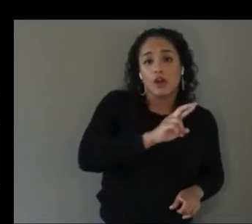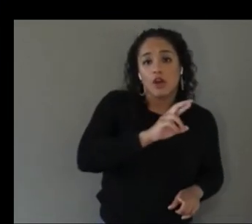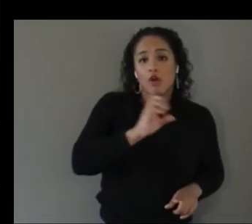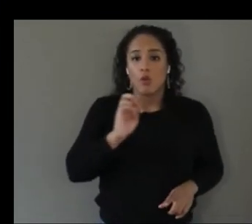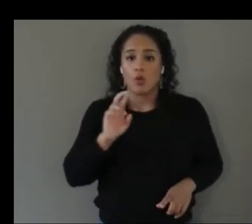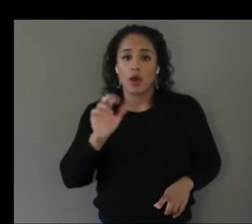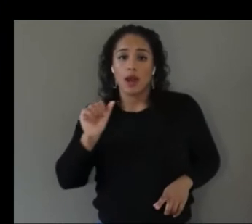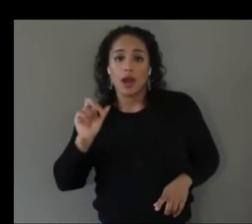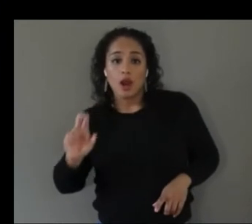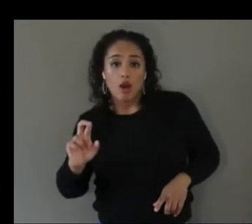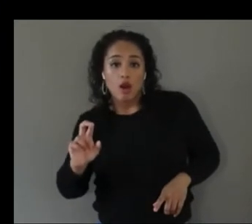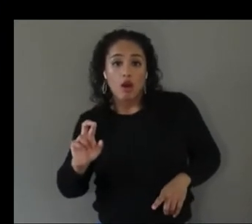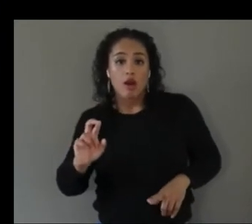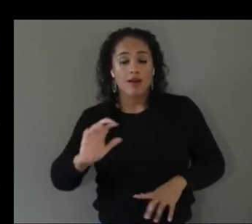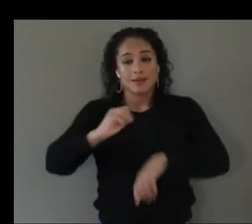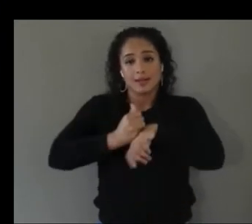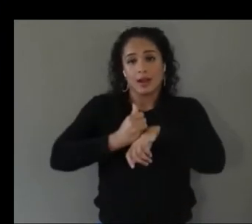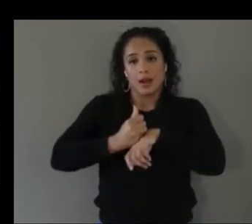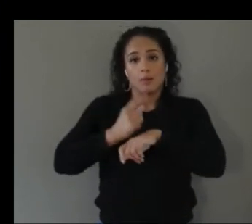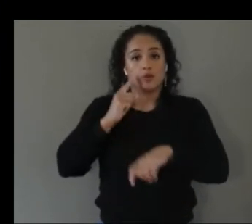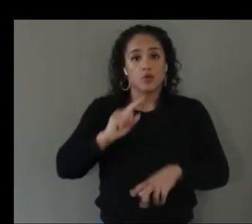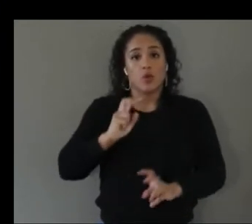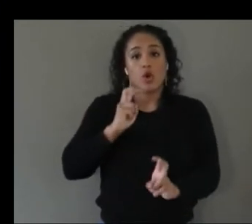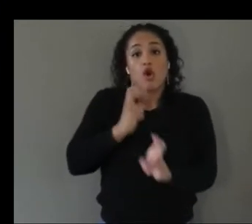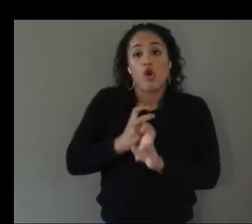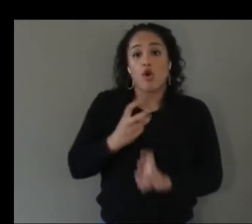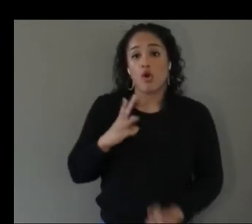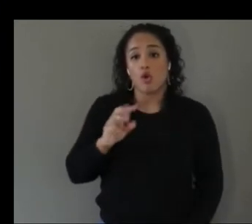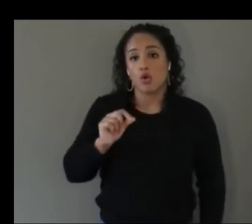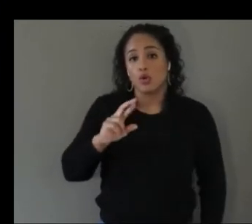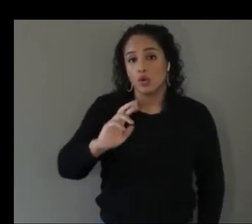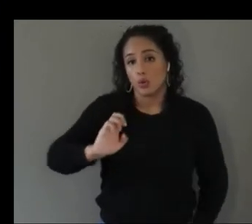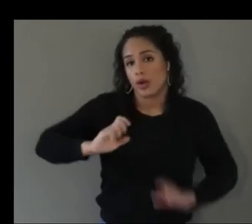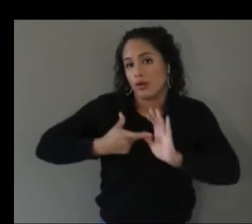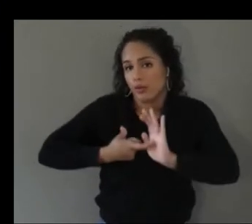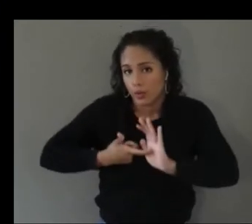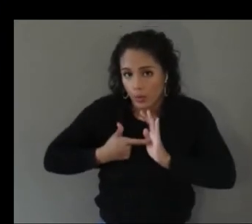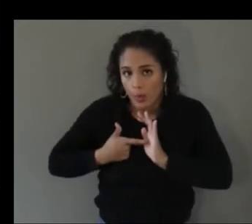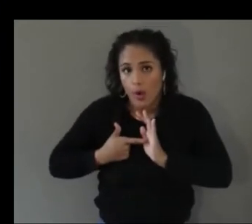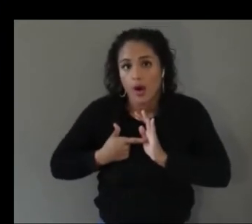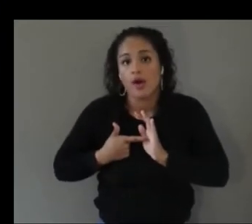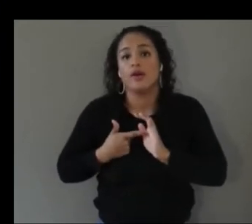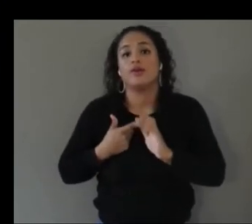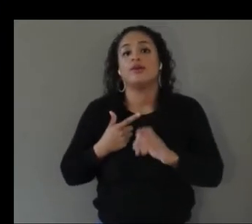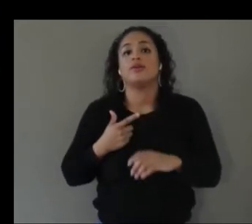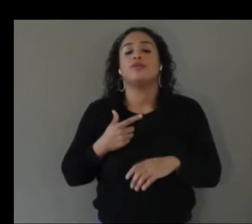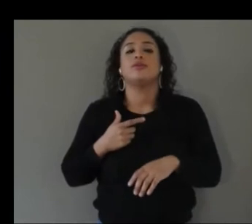the hardware that's required to um to use to interact with the environments